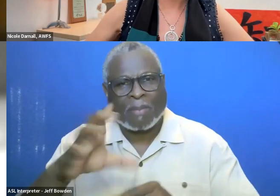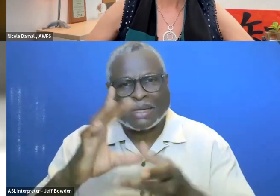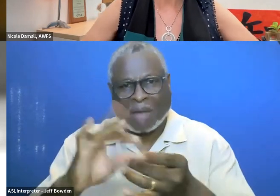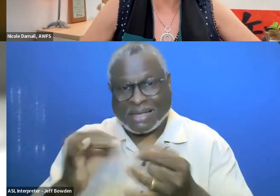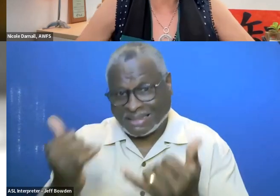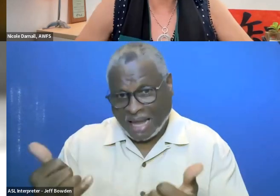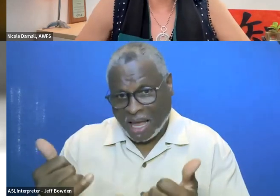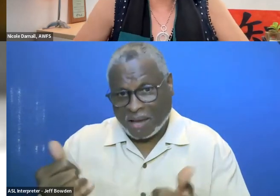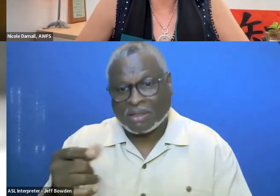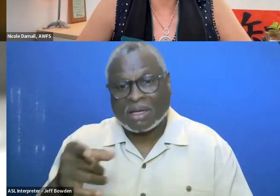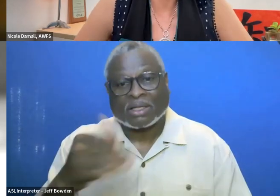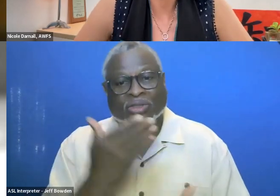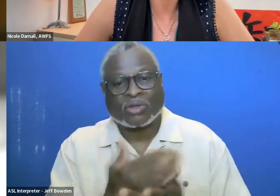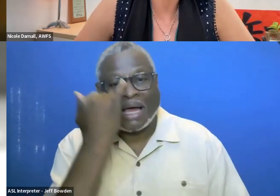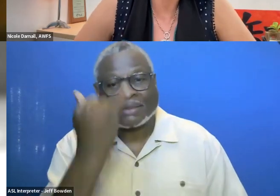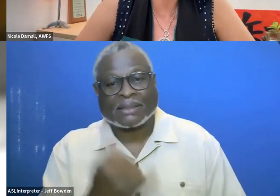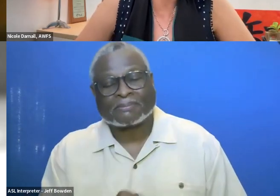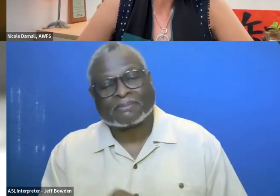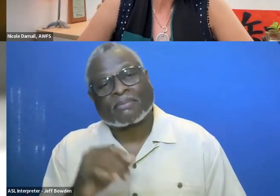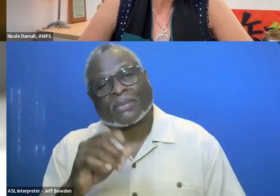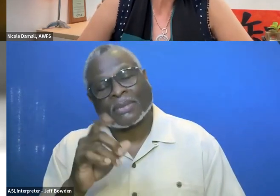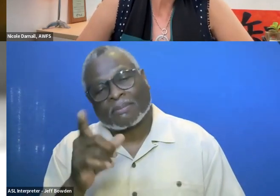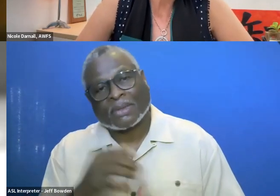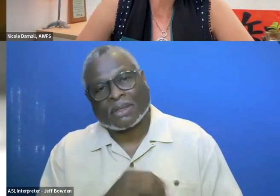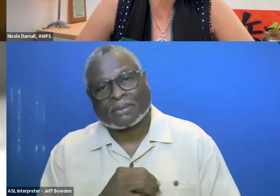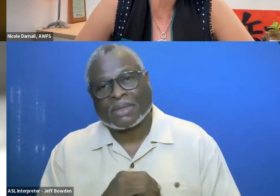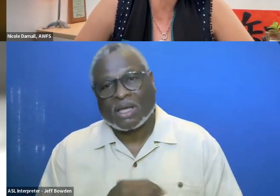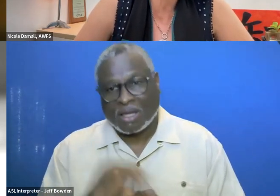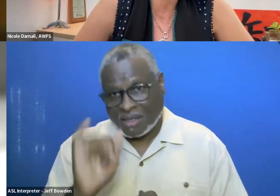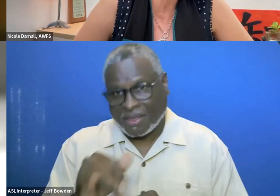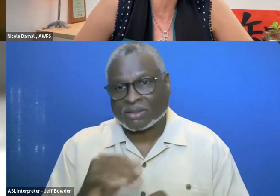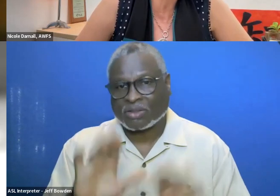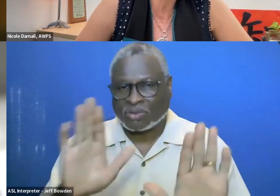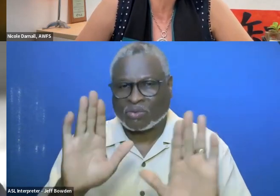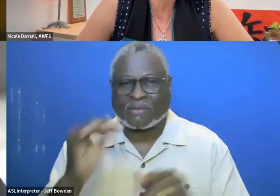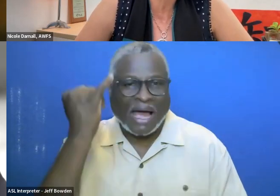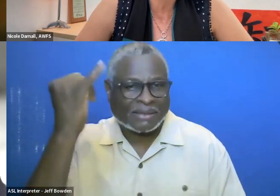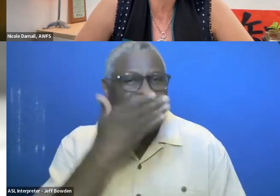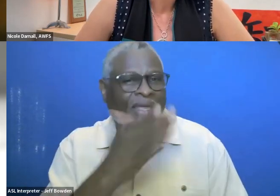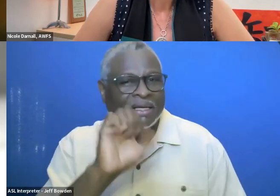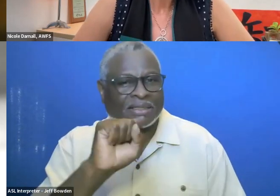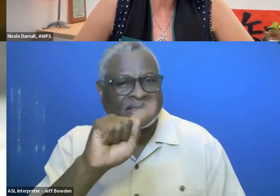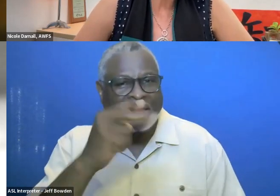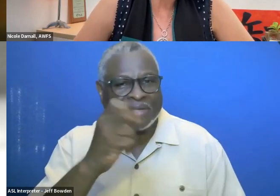That is a great idea. That is a terrific idea. Thank you, Stephanie.